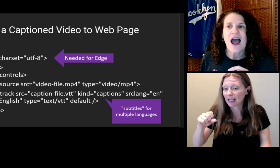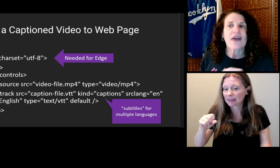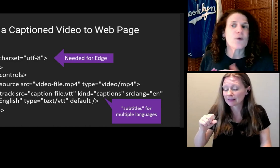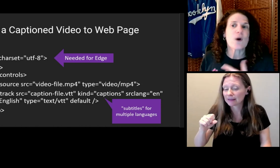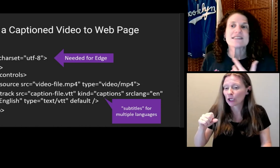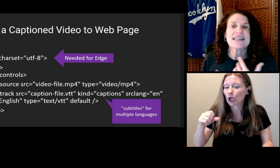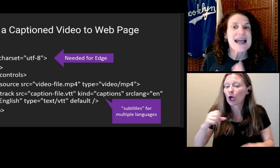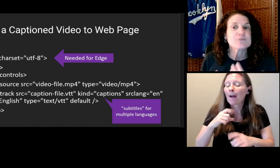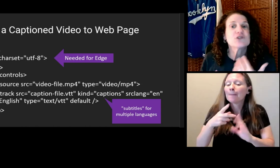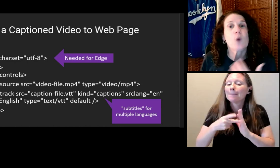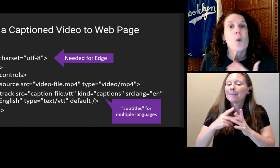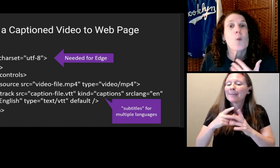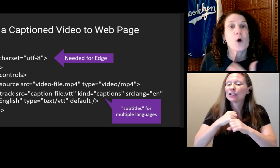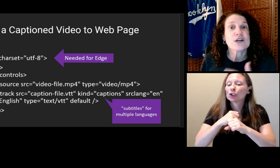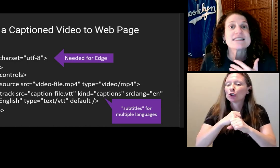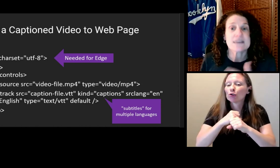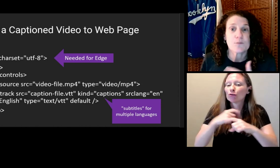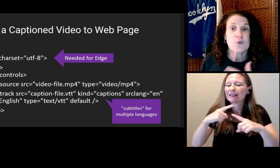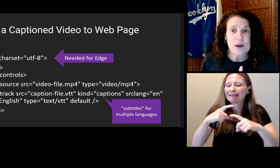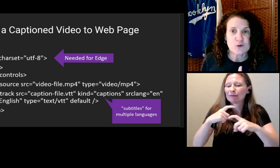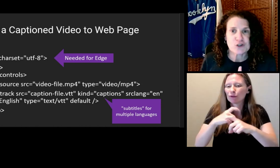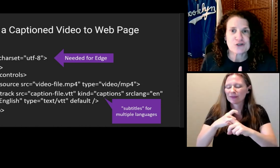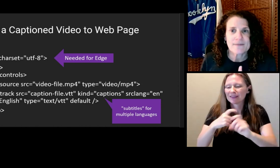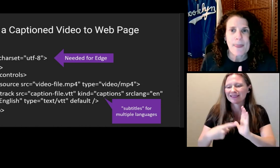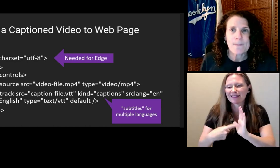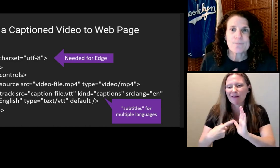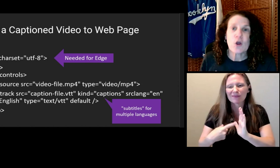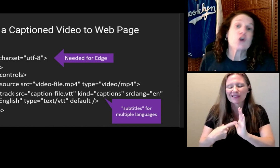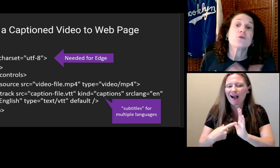Otherwise, the captions won't work in some browsers.